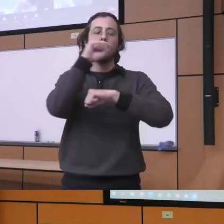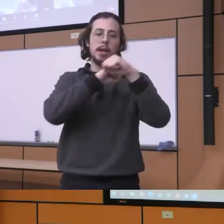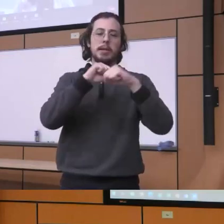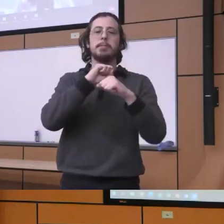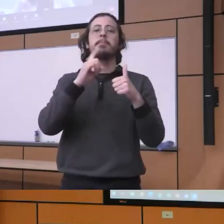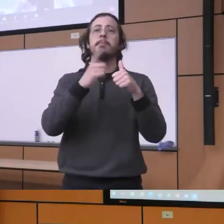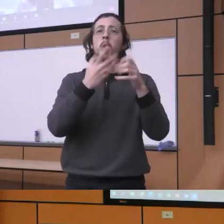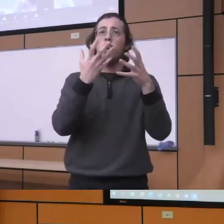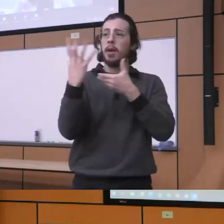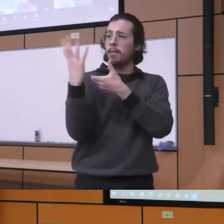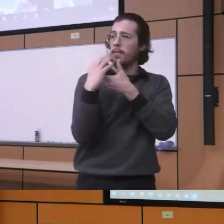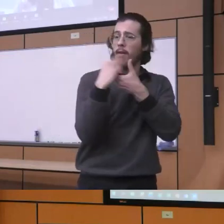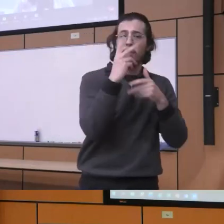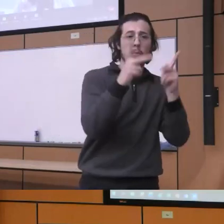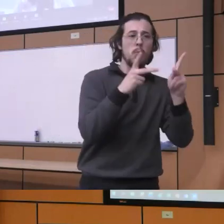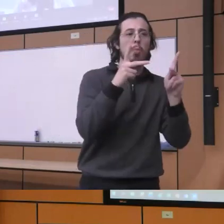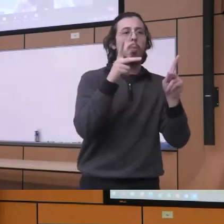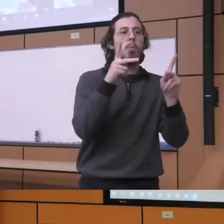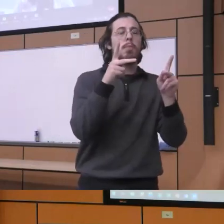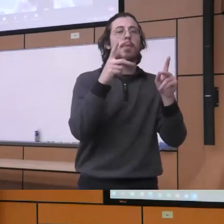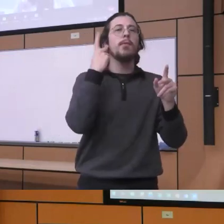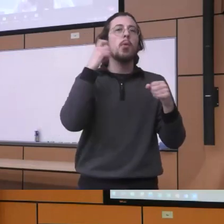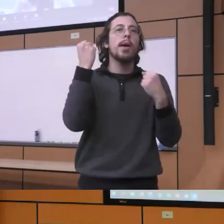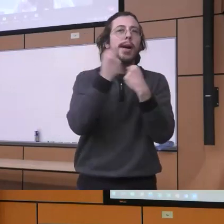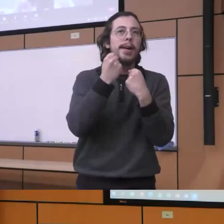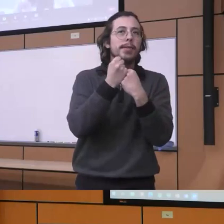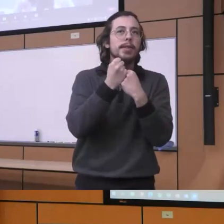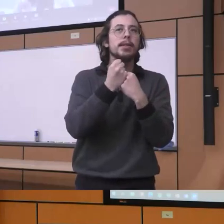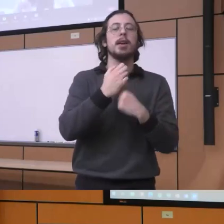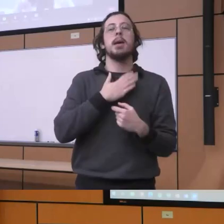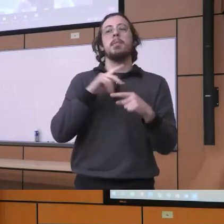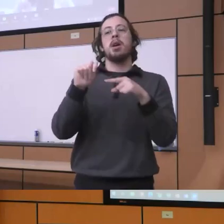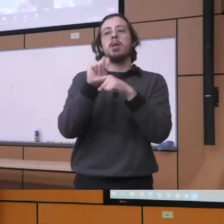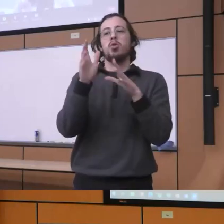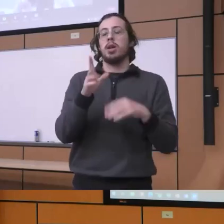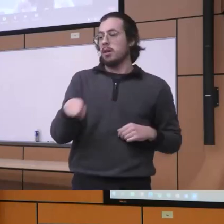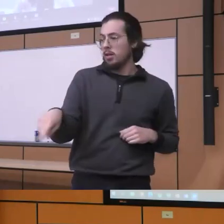people in advocacy and this is what I do a lot with my trainees you know and my residents my